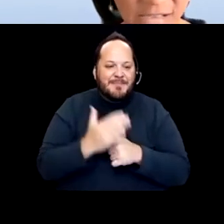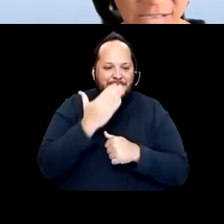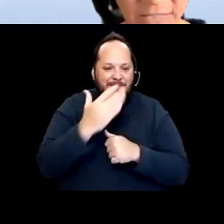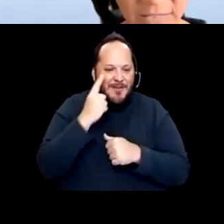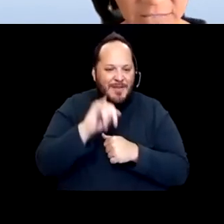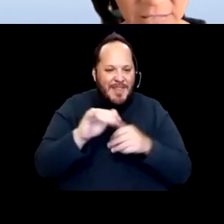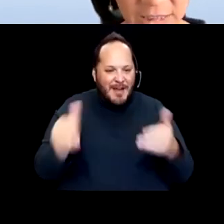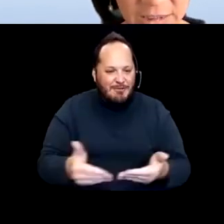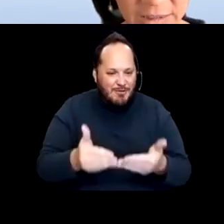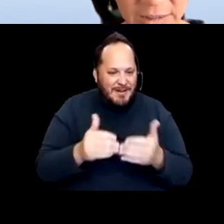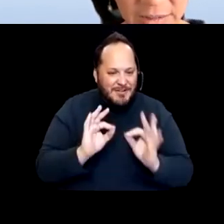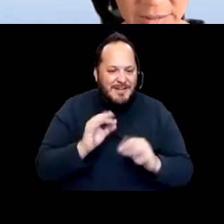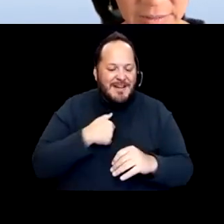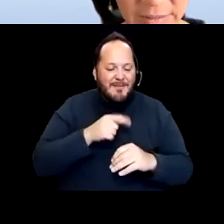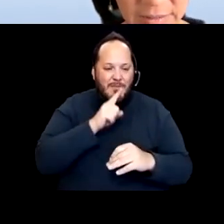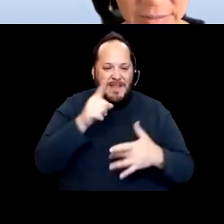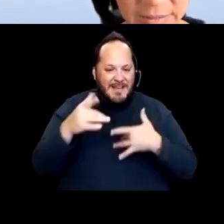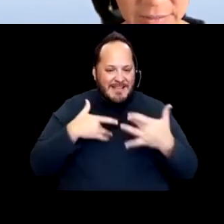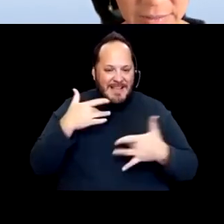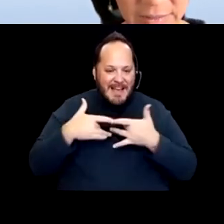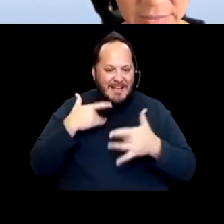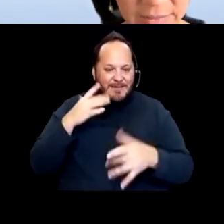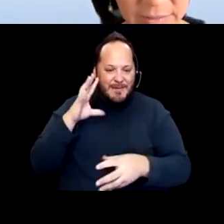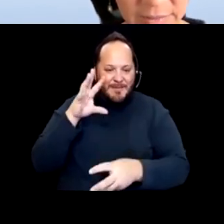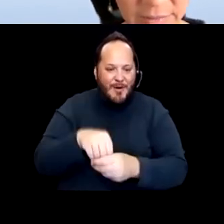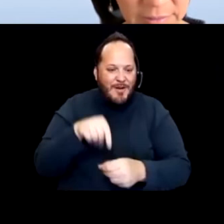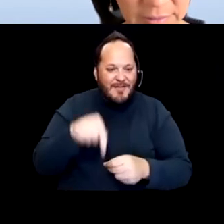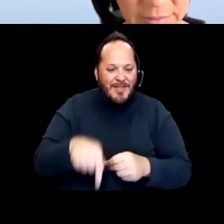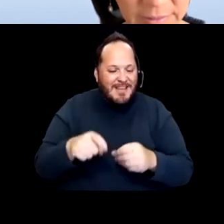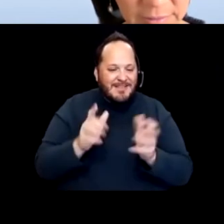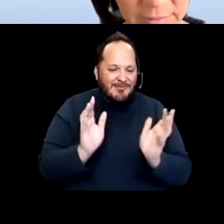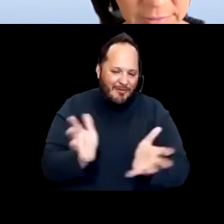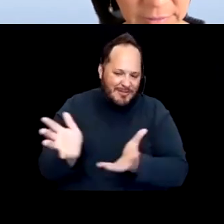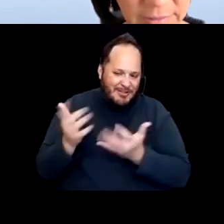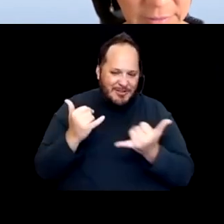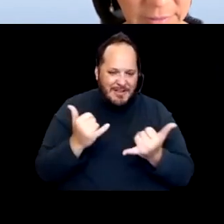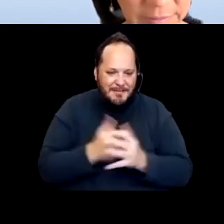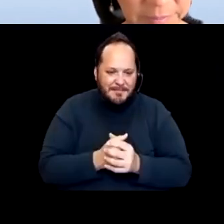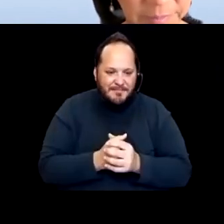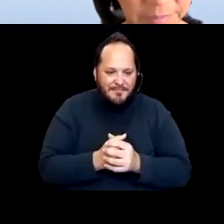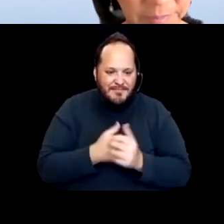And I'm really excited to be able to be a part of this conversation today. I think it's great just to be able to reflect